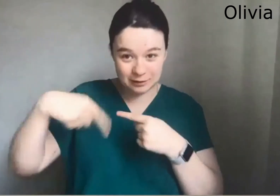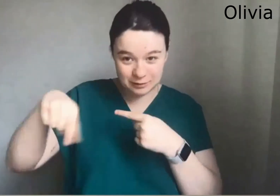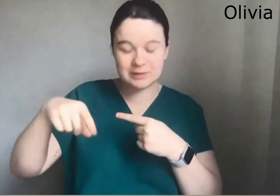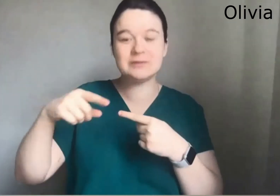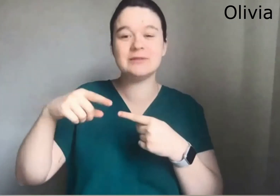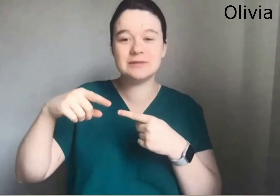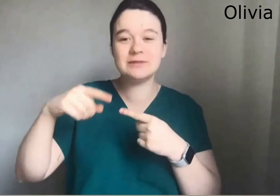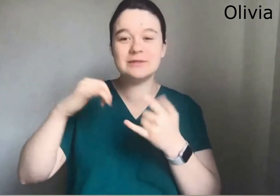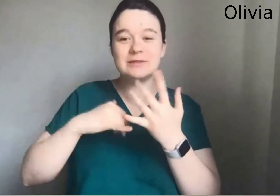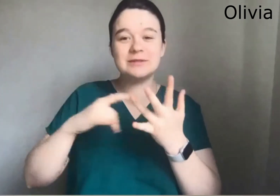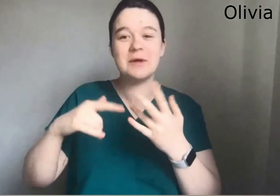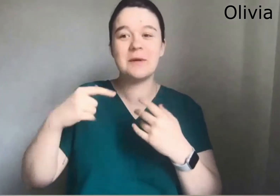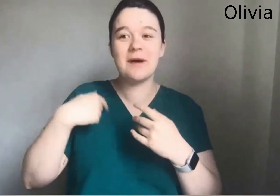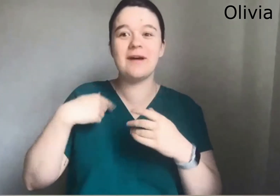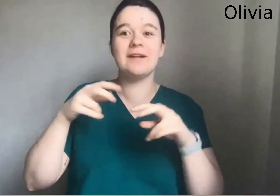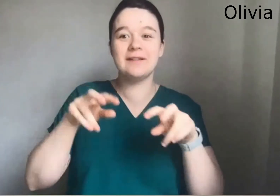This week's actually national week of deaf people